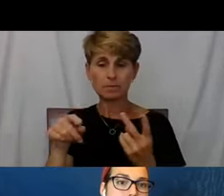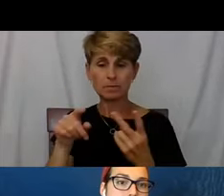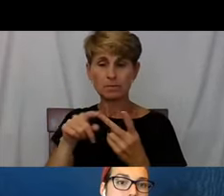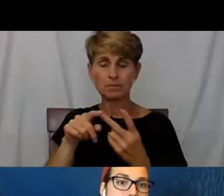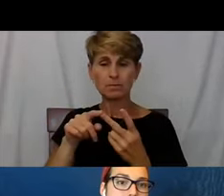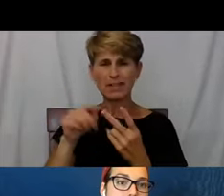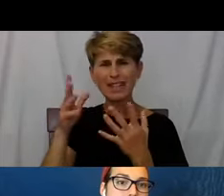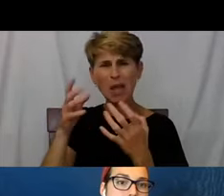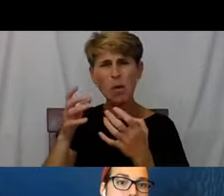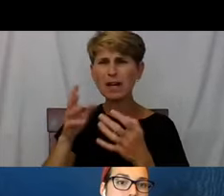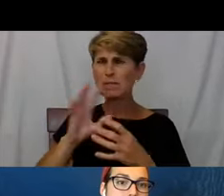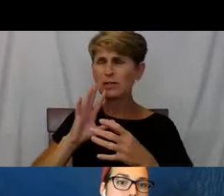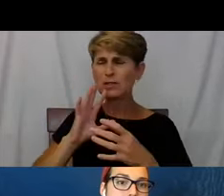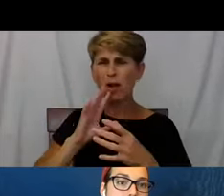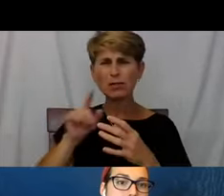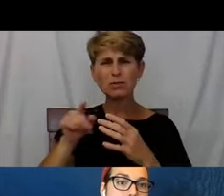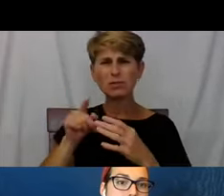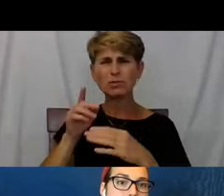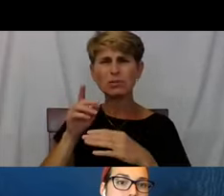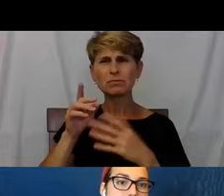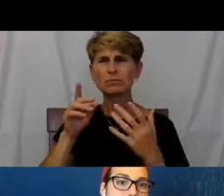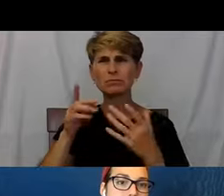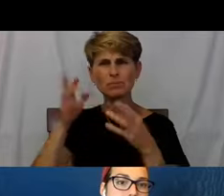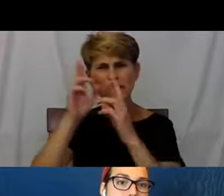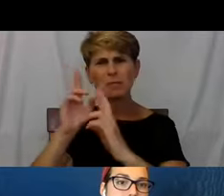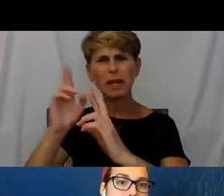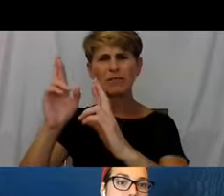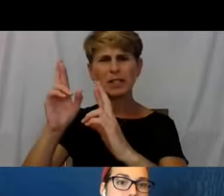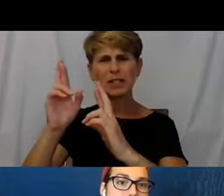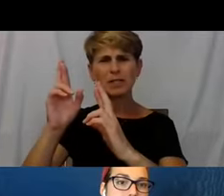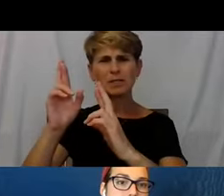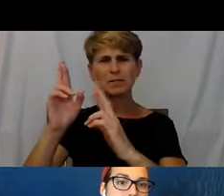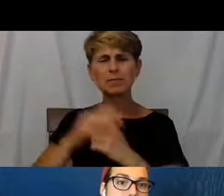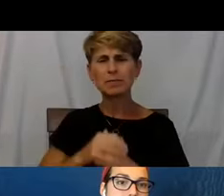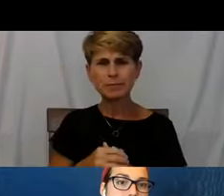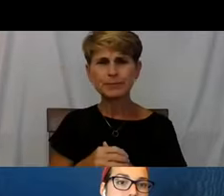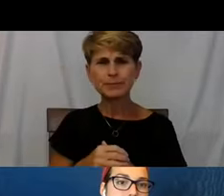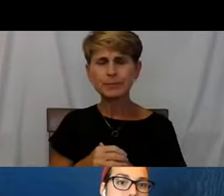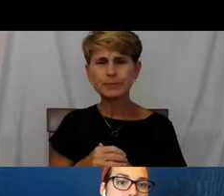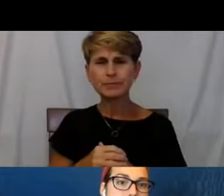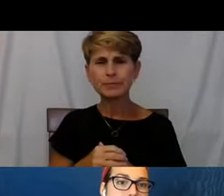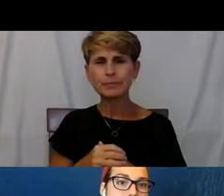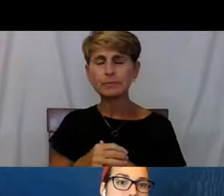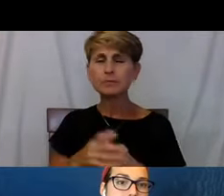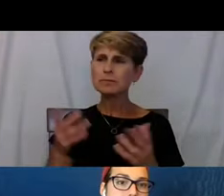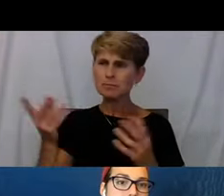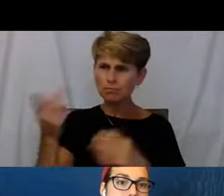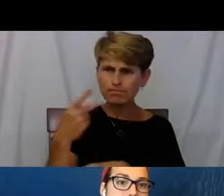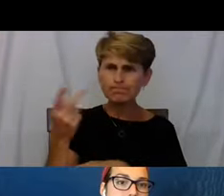like you're another human, not that you're a part of the homeless problem. So we talked and we got to know each other